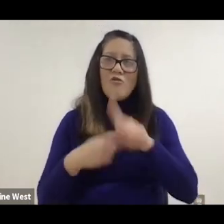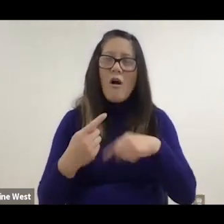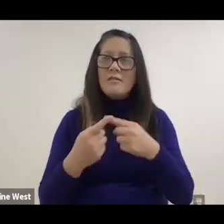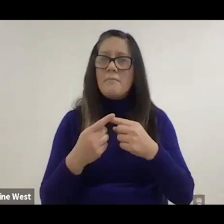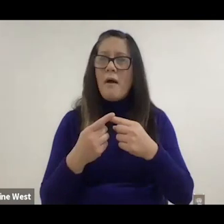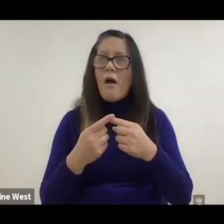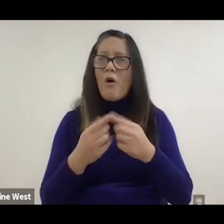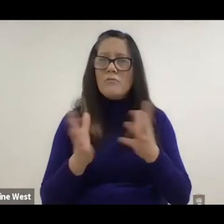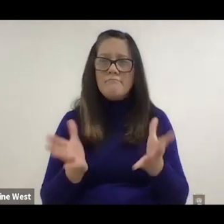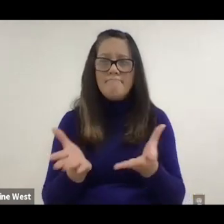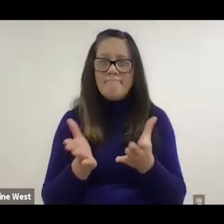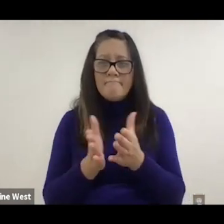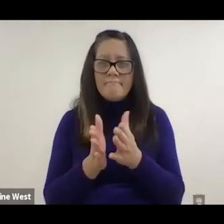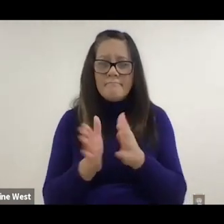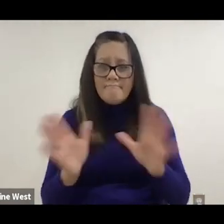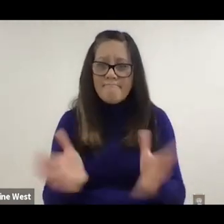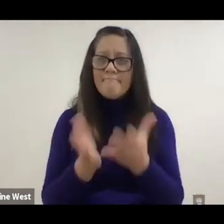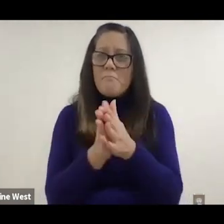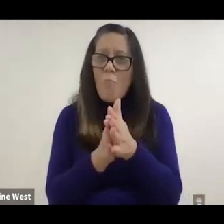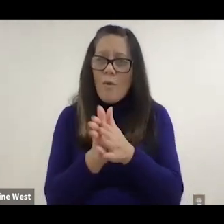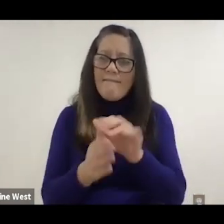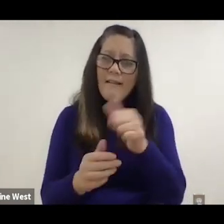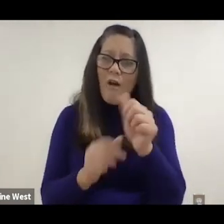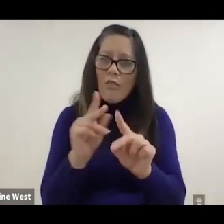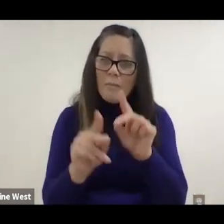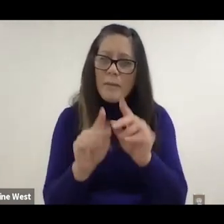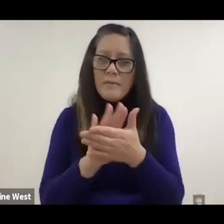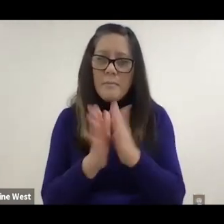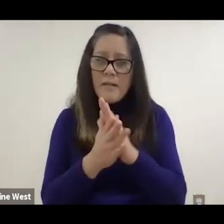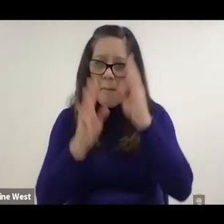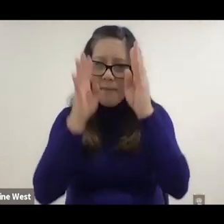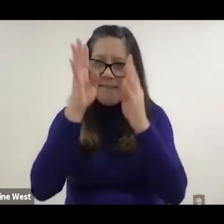about motivating others become inventors and inspiring them,